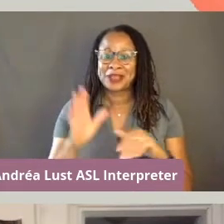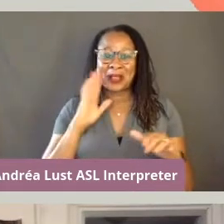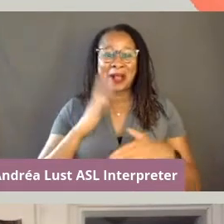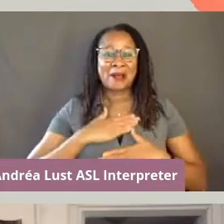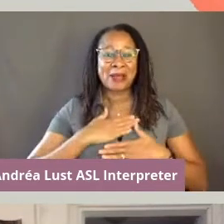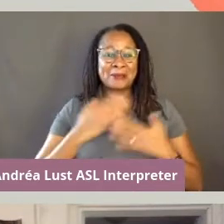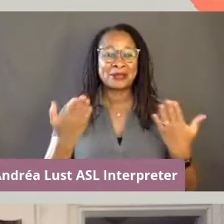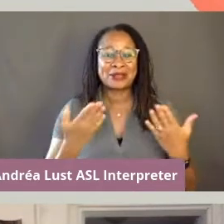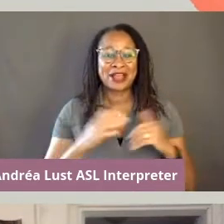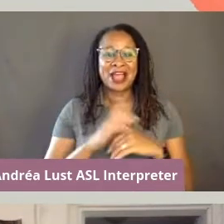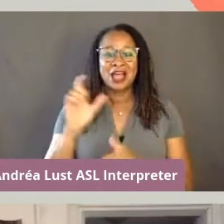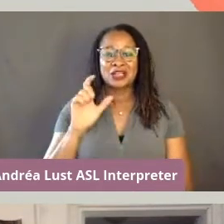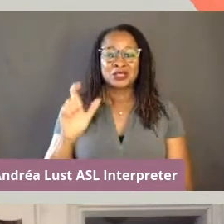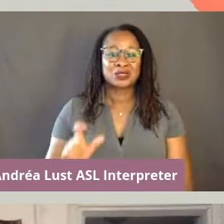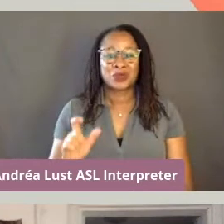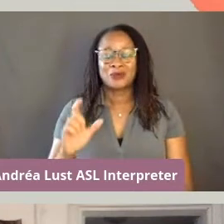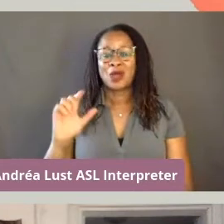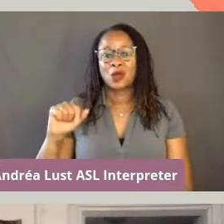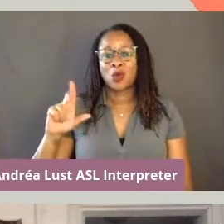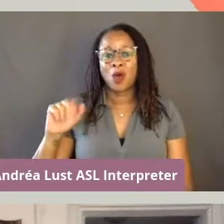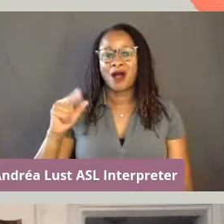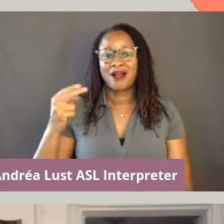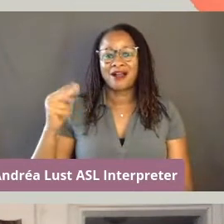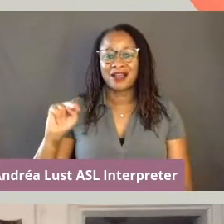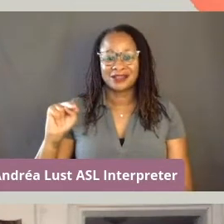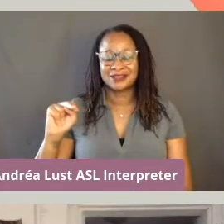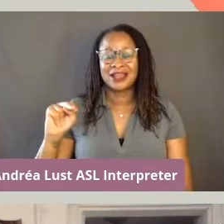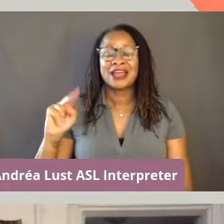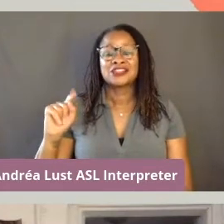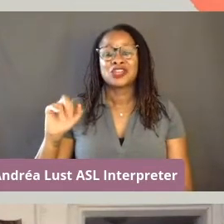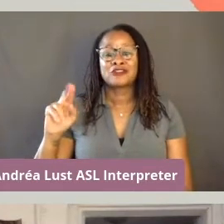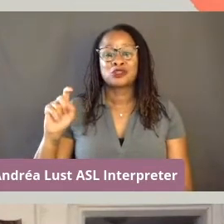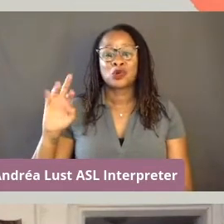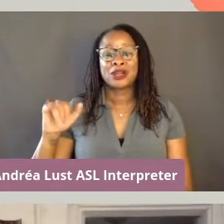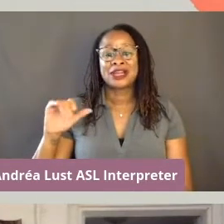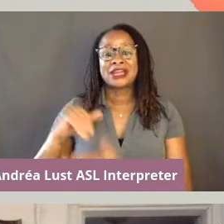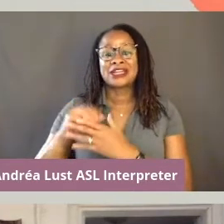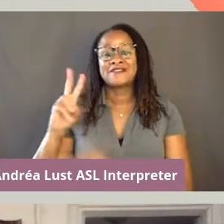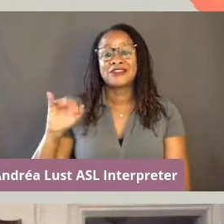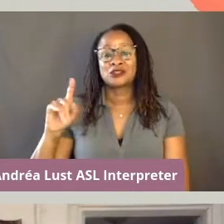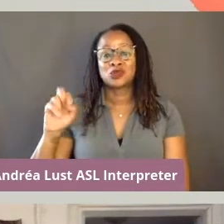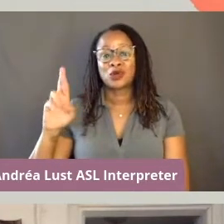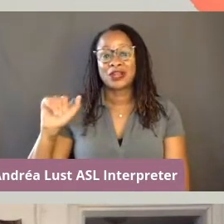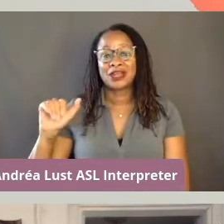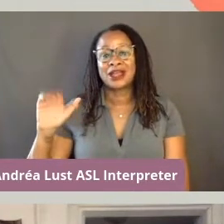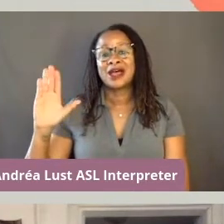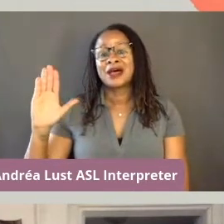I'm Zooming from the Lkwungen territory in Victoria, BC. I am in a lofty sun-filled loft space